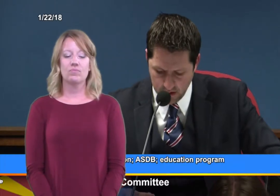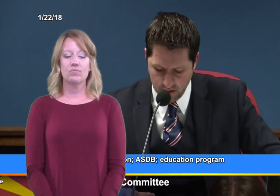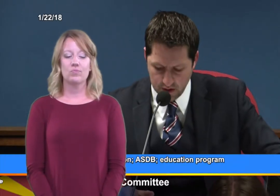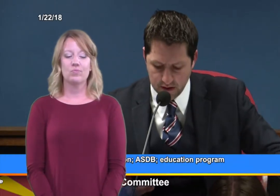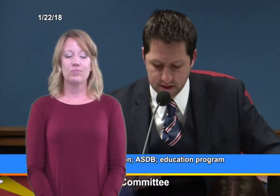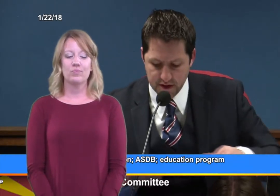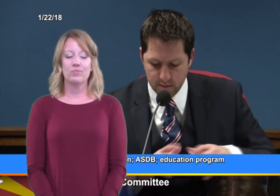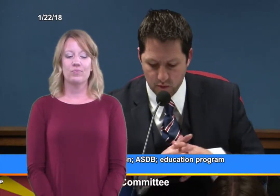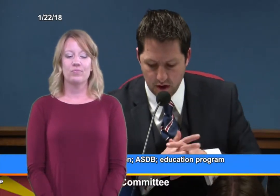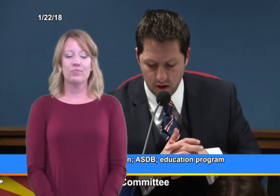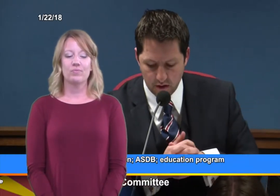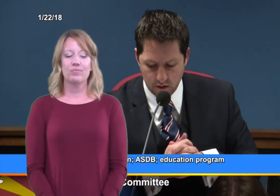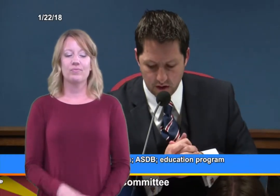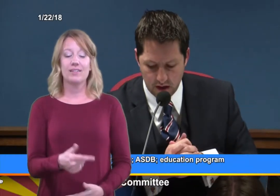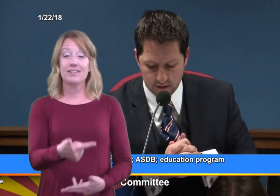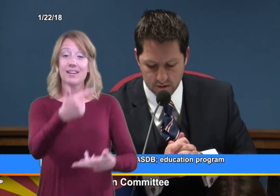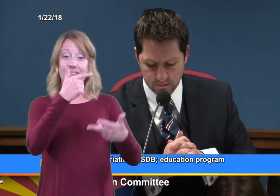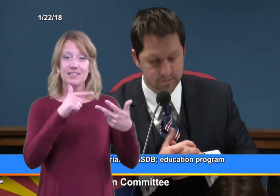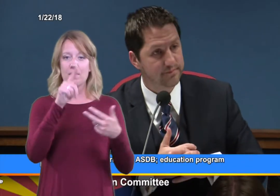Okay, next up, Laura Hocknull-